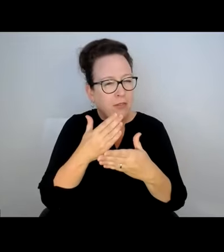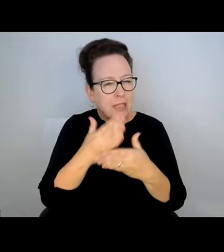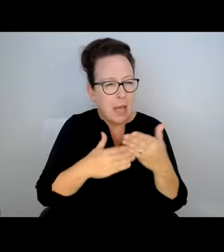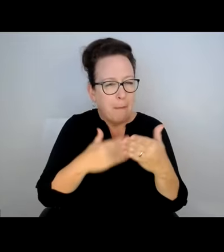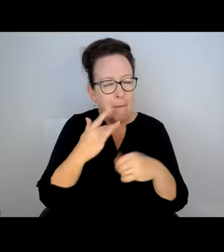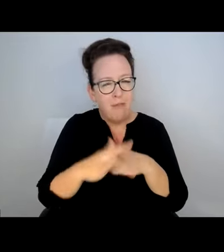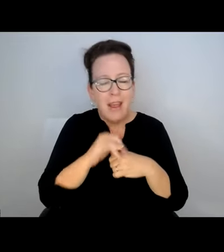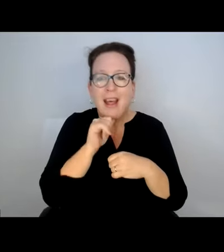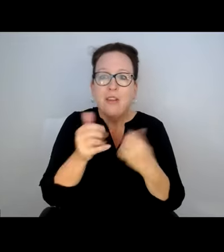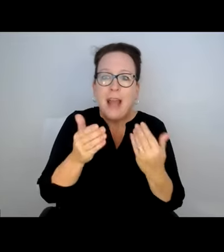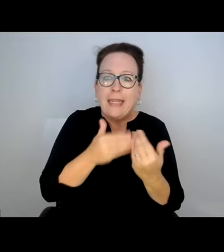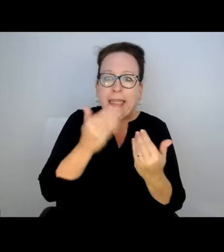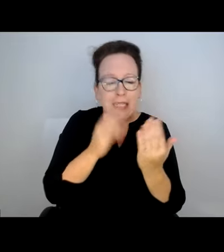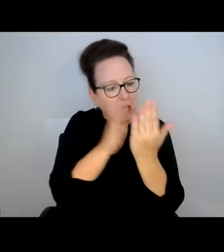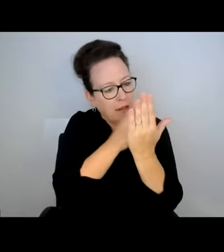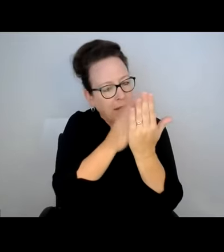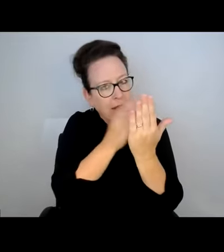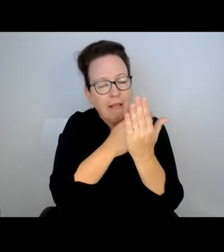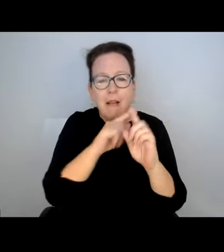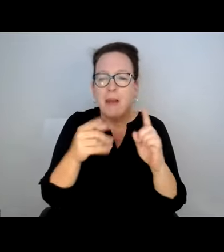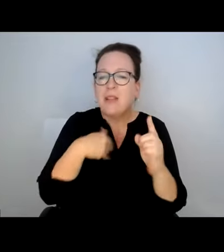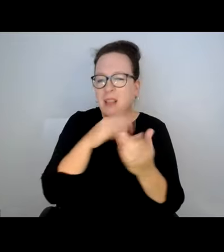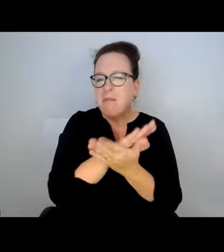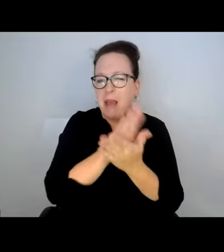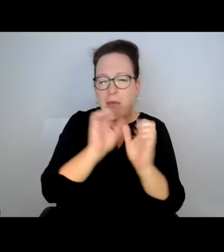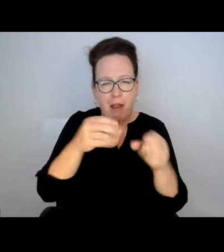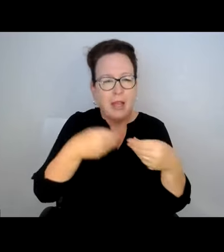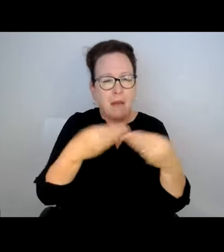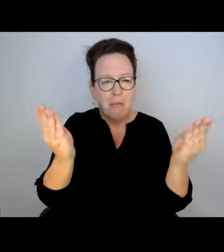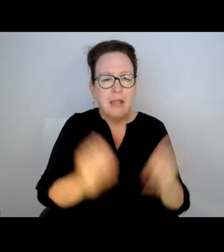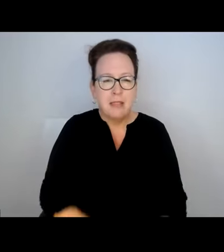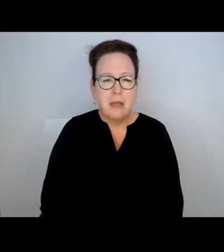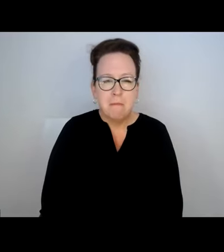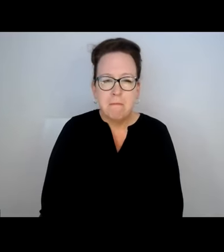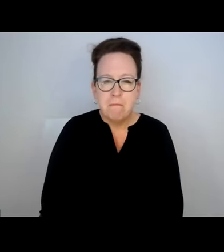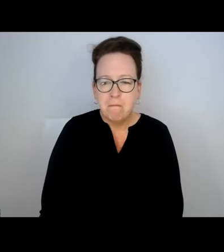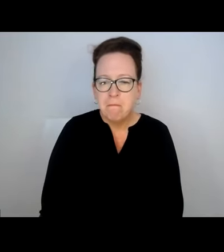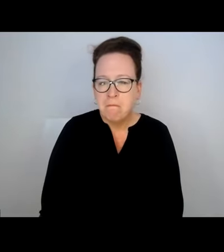OFFICE. I BELIEVE THERE ARE SOME NOT SUPER EASY TO SKIM THROUGH, SOME PAPER VERSIONS THAT I CAN GET